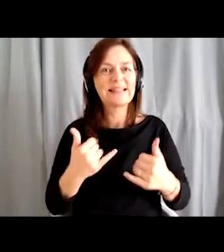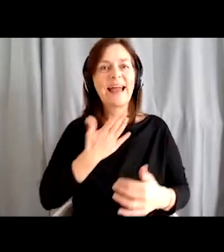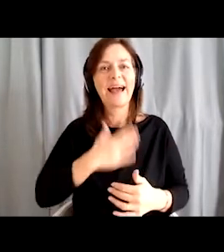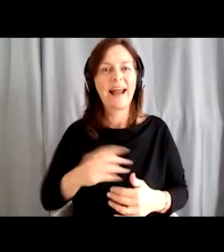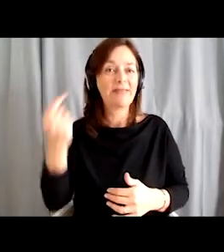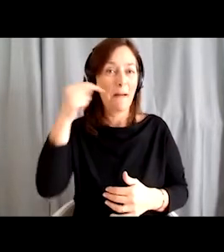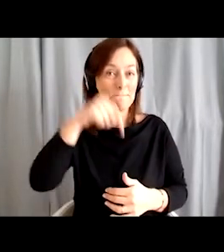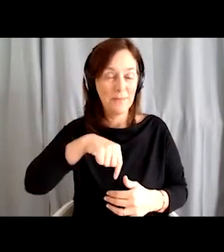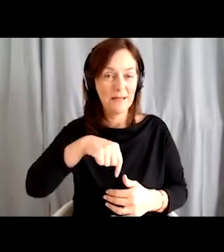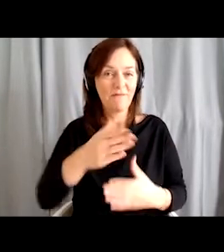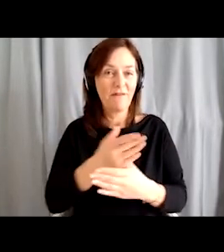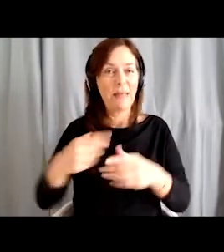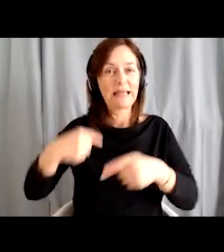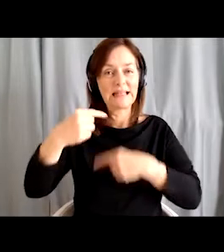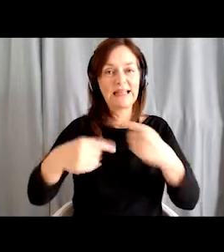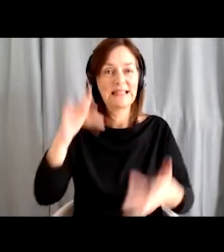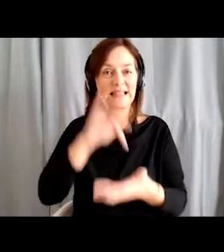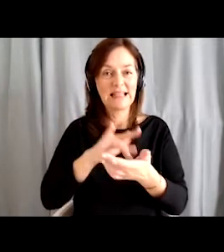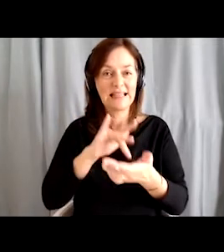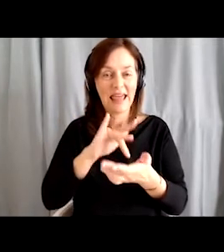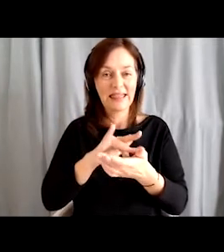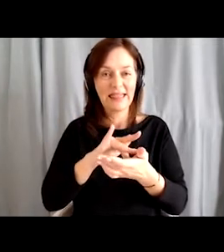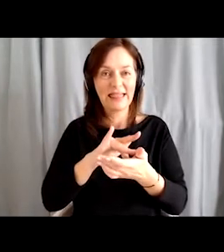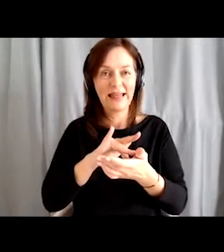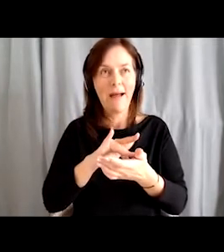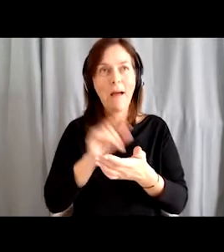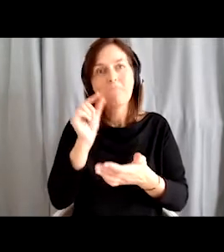to the Intergenerational Centre, dance a little with Iris,